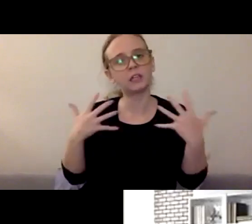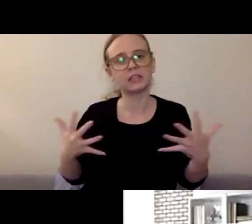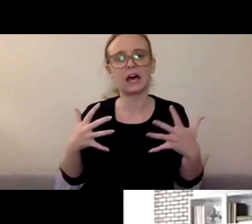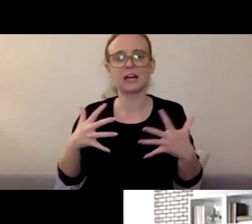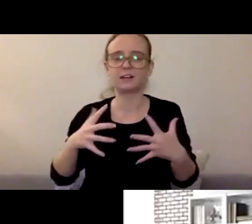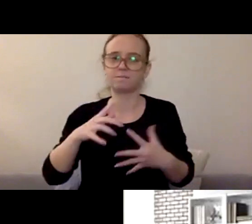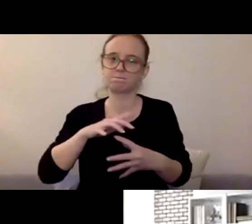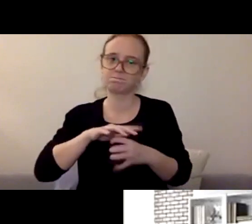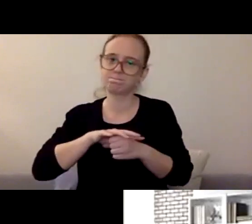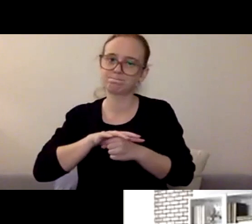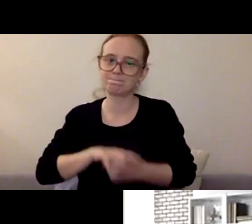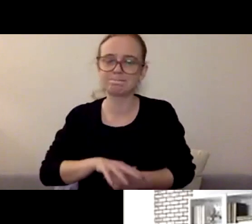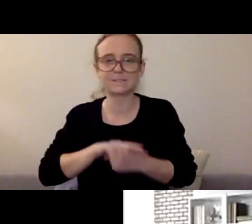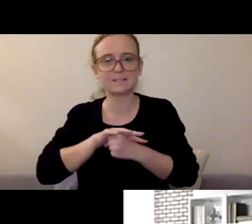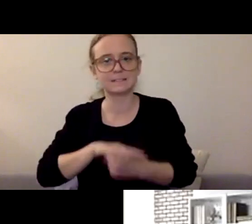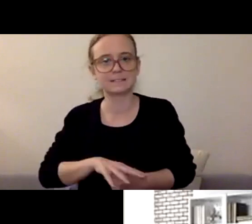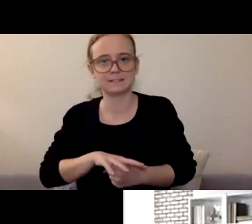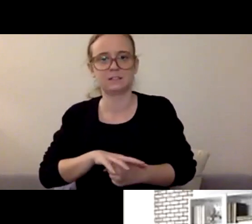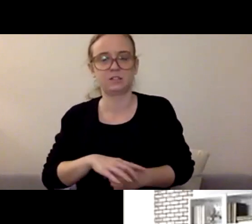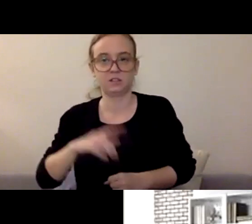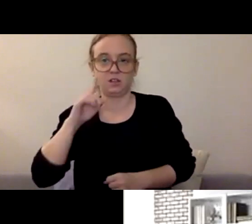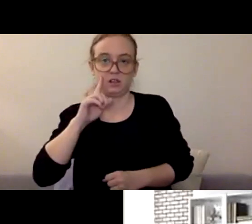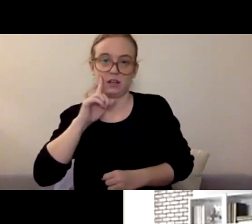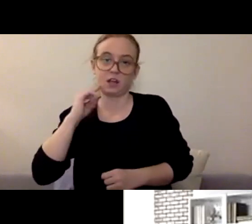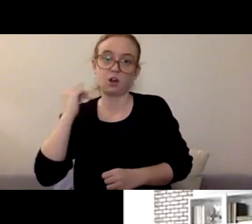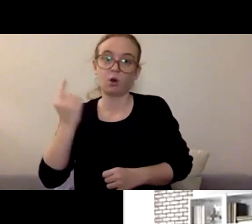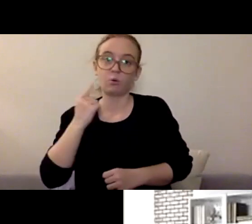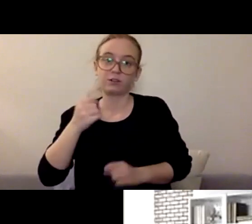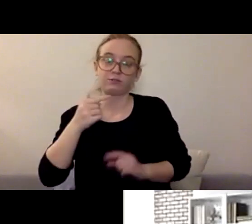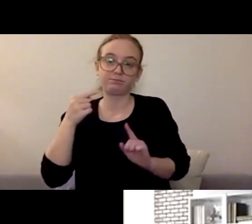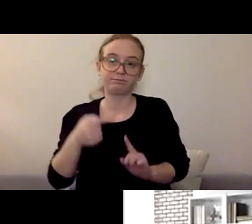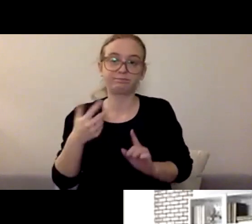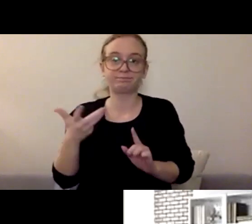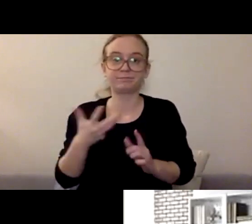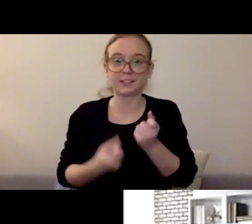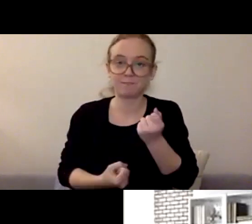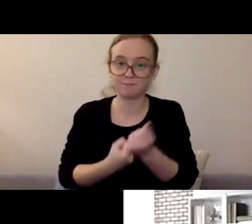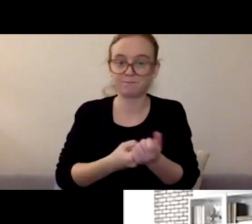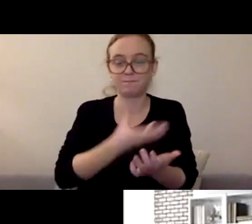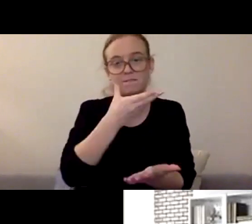I guess, what I always come back to is just validating. Man, really upset. I can hear you.